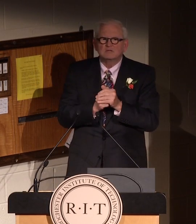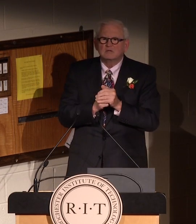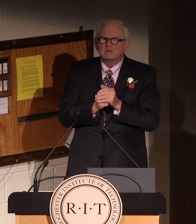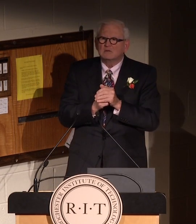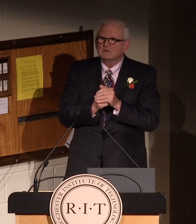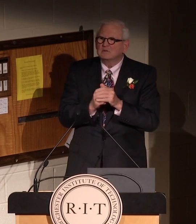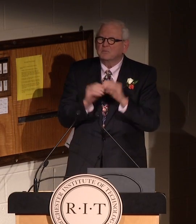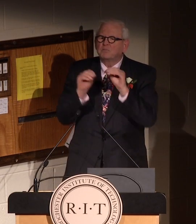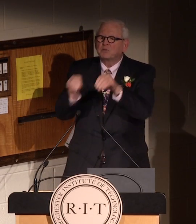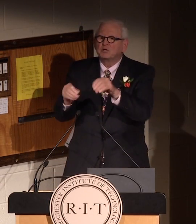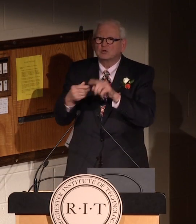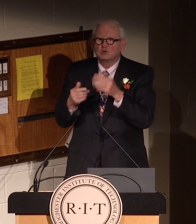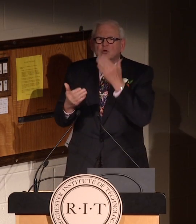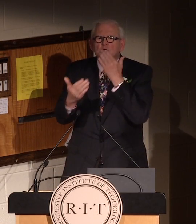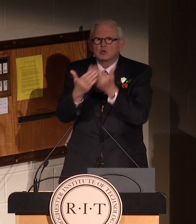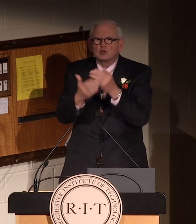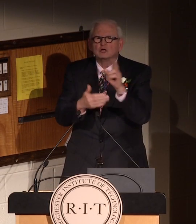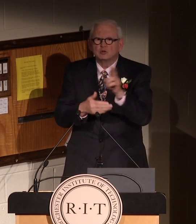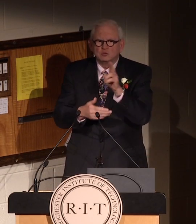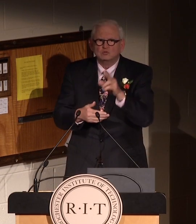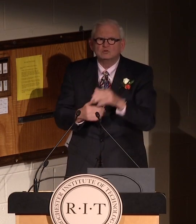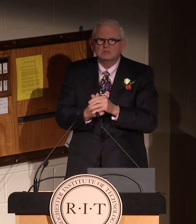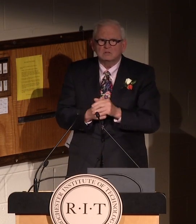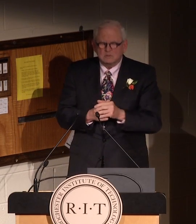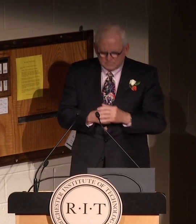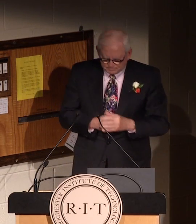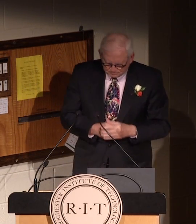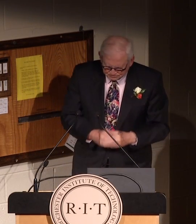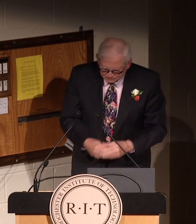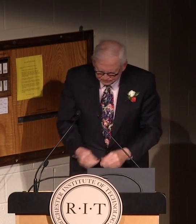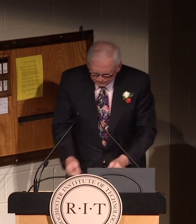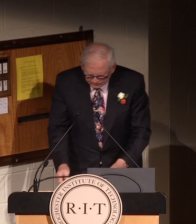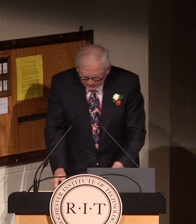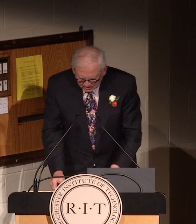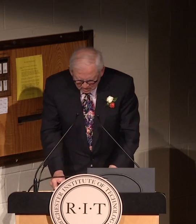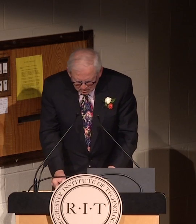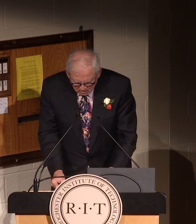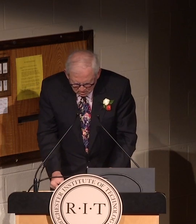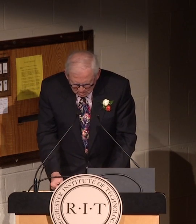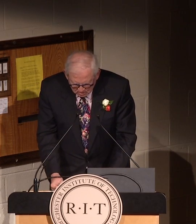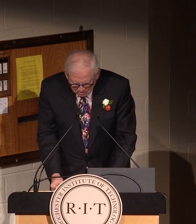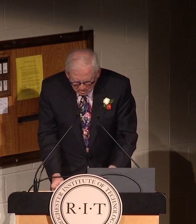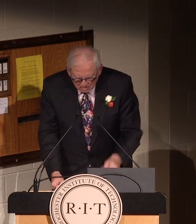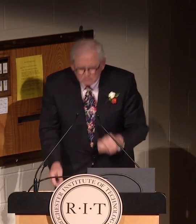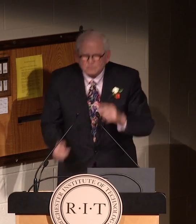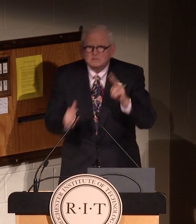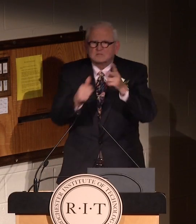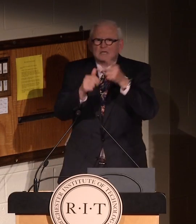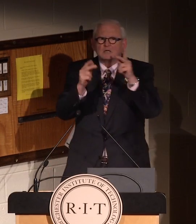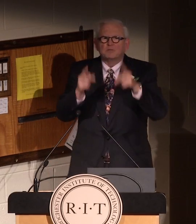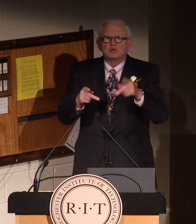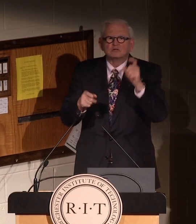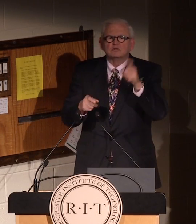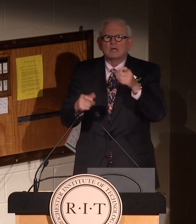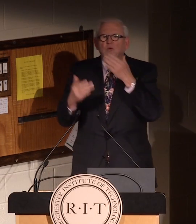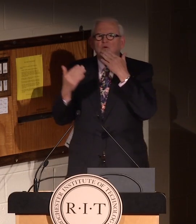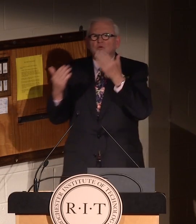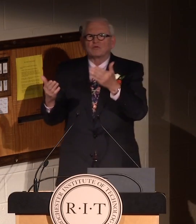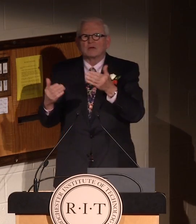to see these devices put to good use.